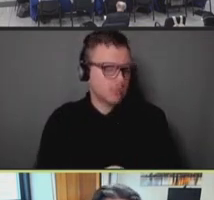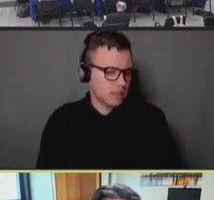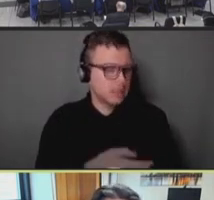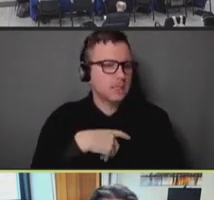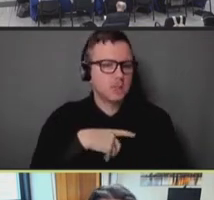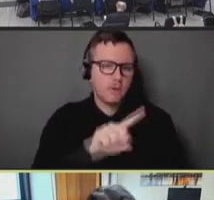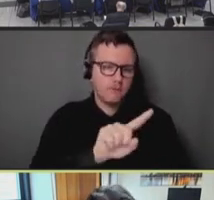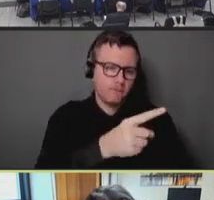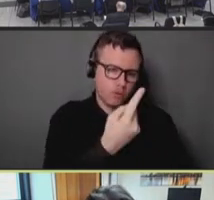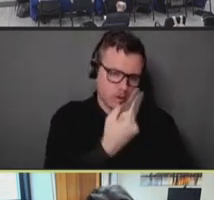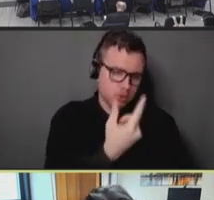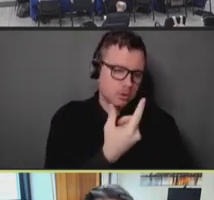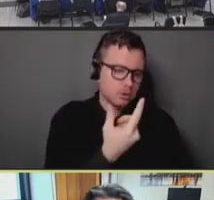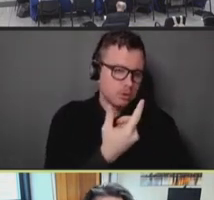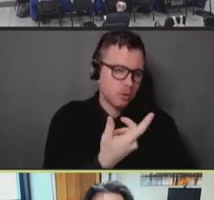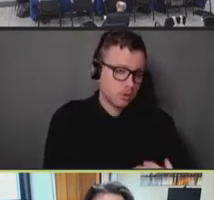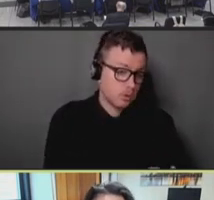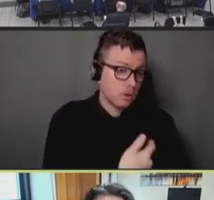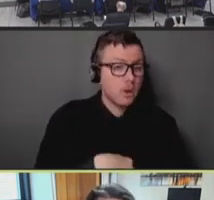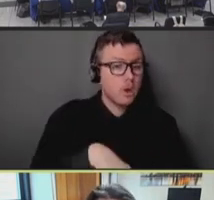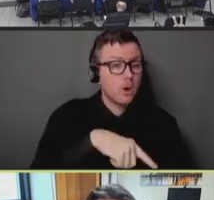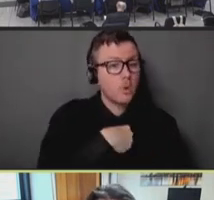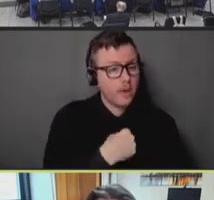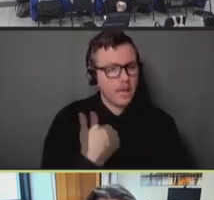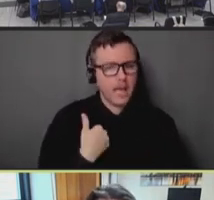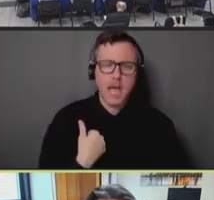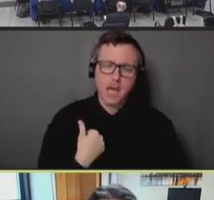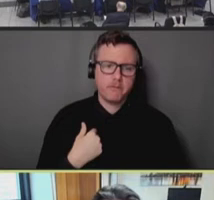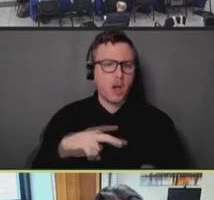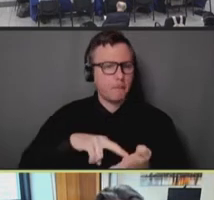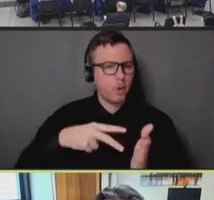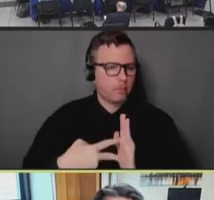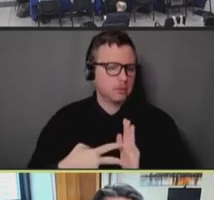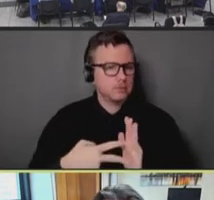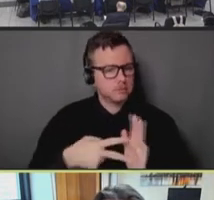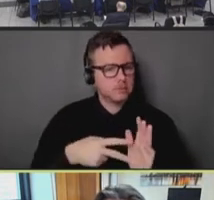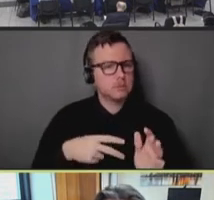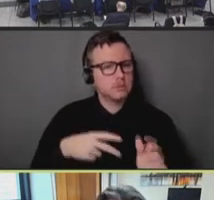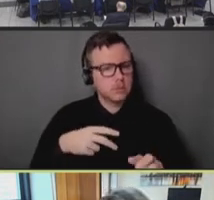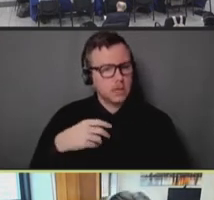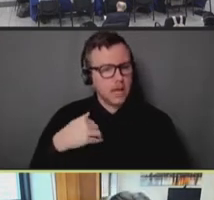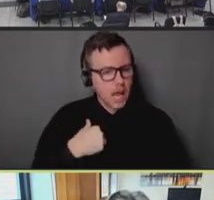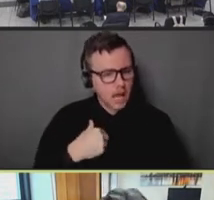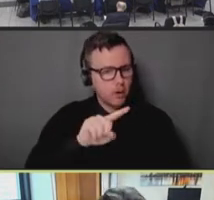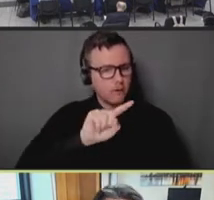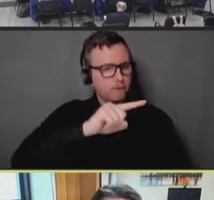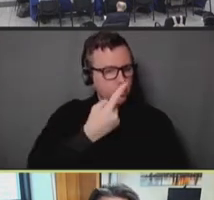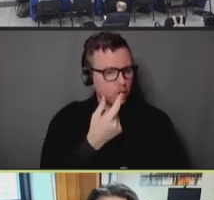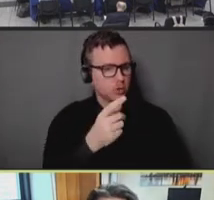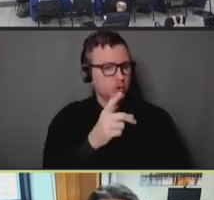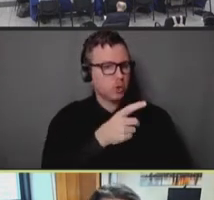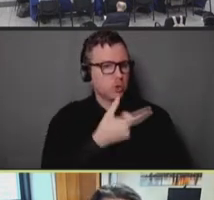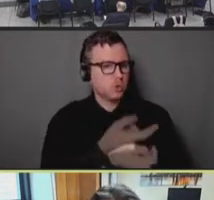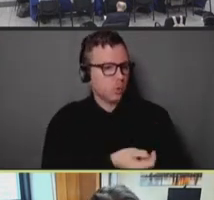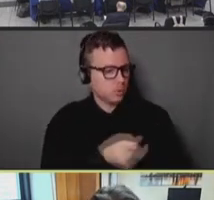note, New York City took a deliberate strategy to adopt a first dose only strategy for the bulk of